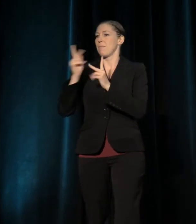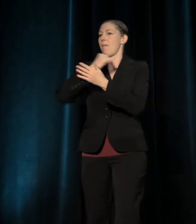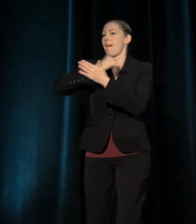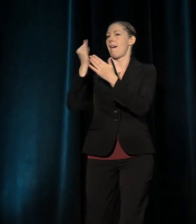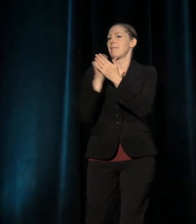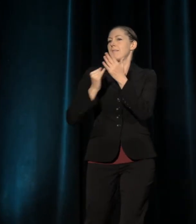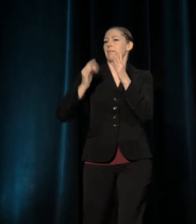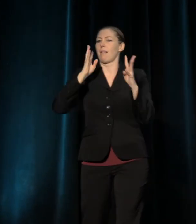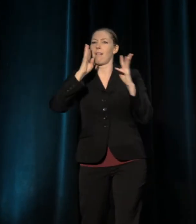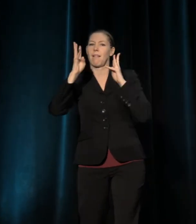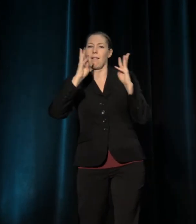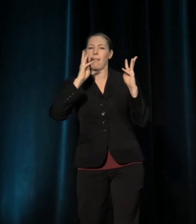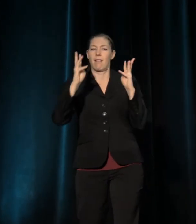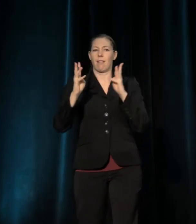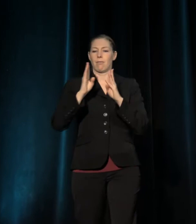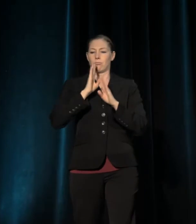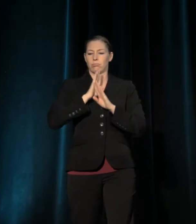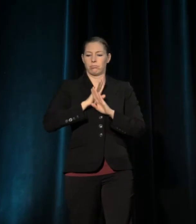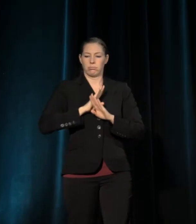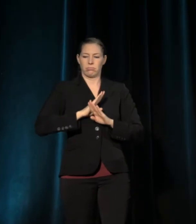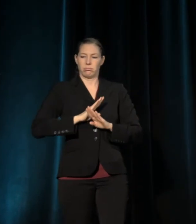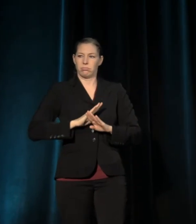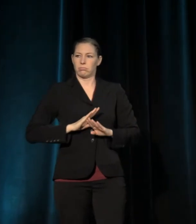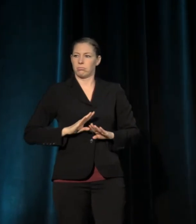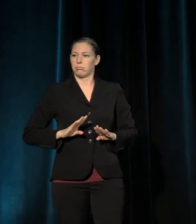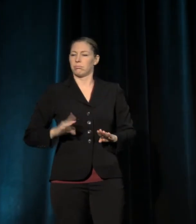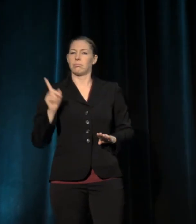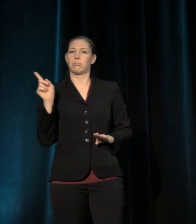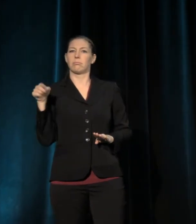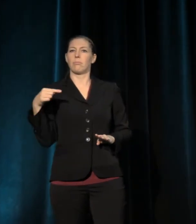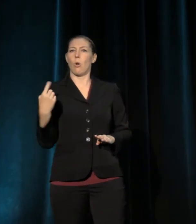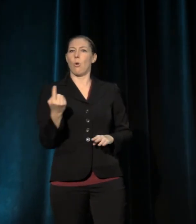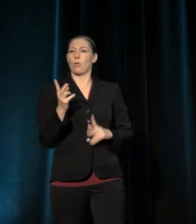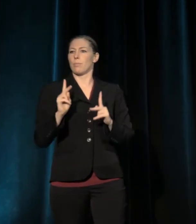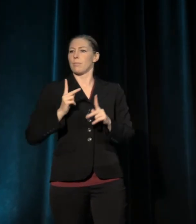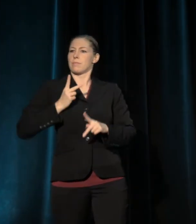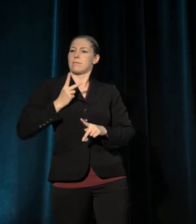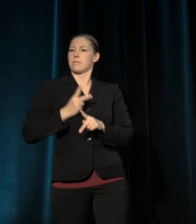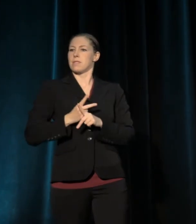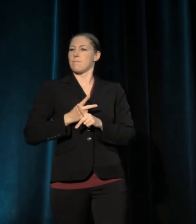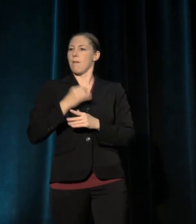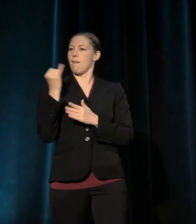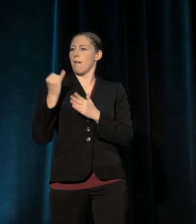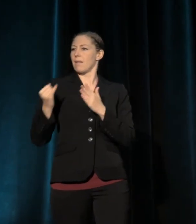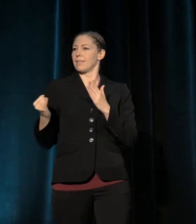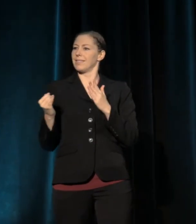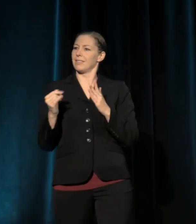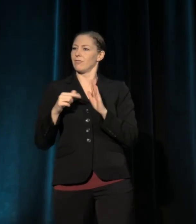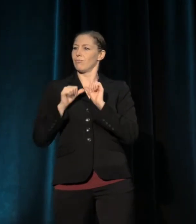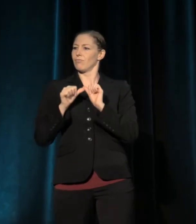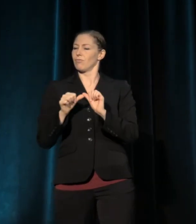operating as if they are the only keepers of the artistic flame, and increasingly relegating all contact with artists